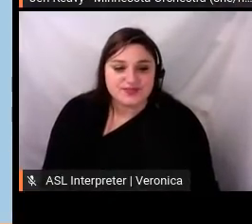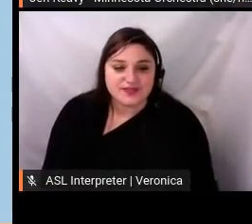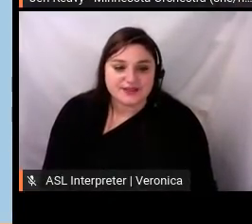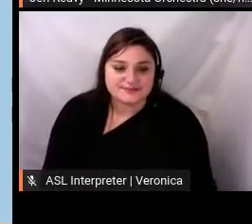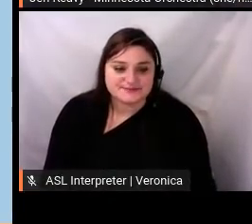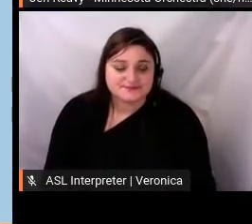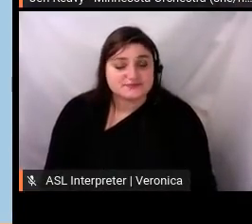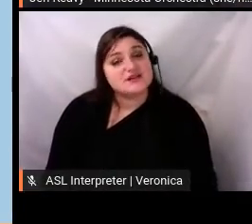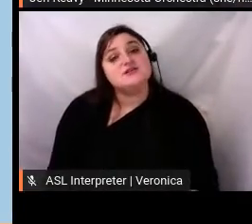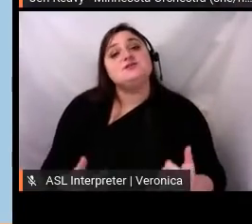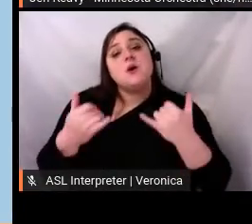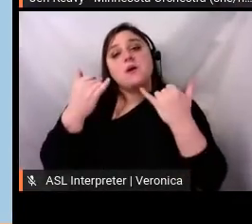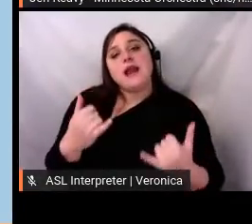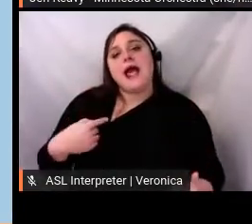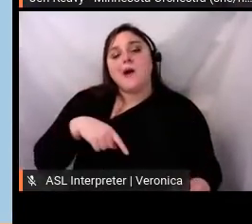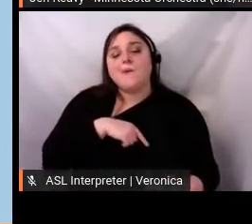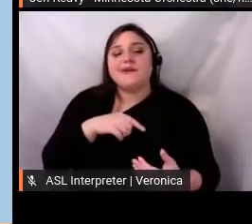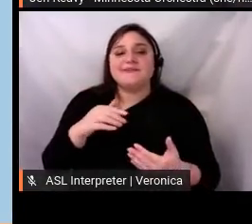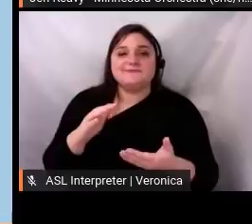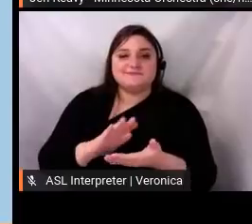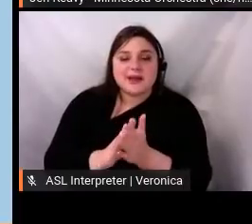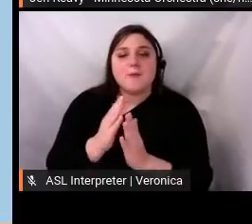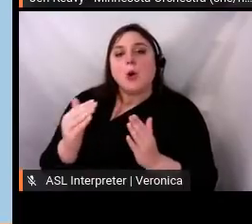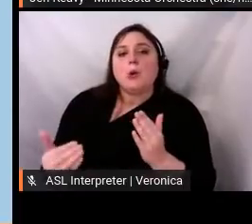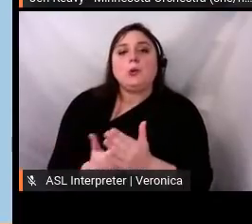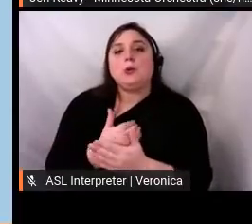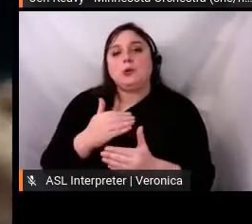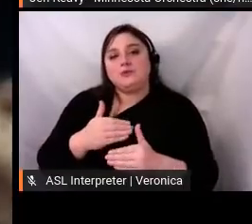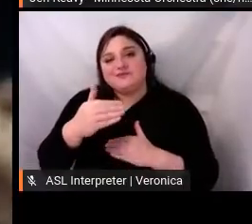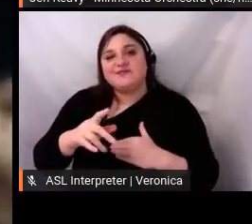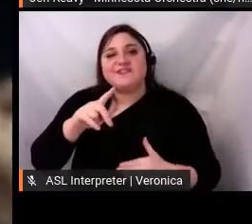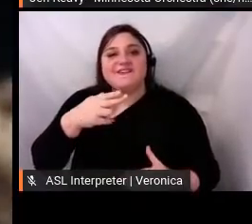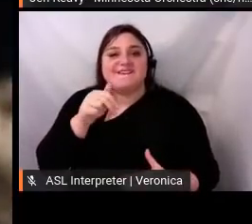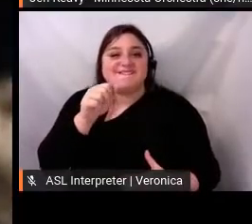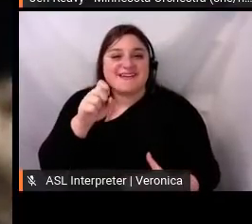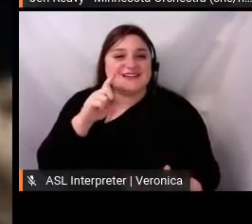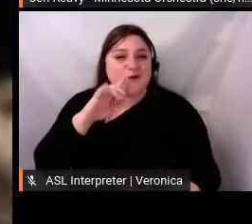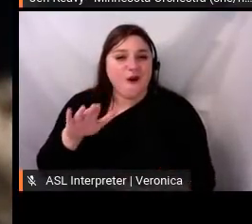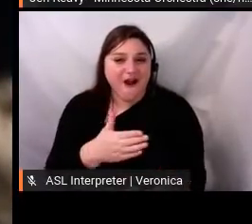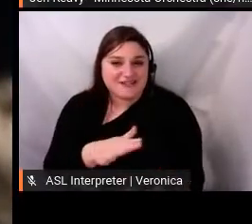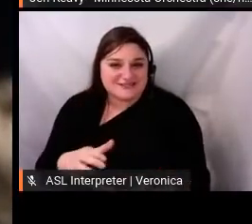digital music making and sharing, a concert series for TV, radio, and